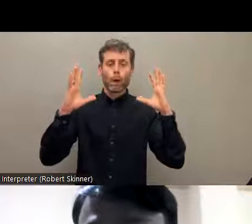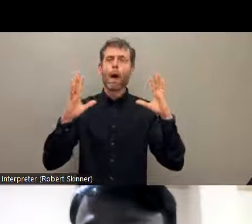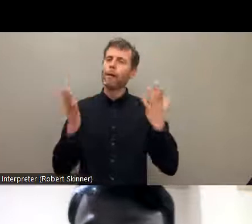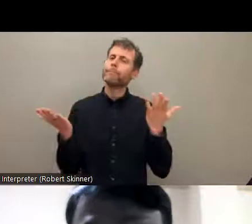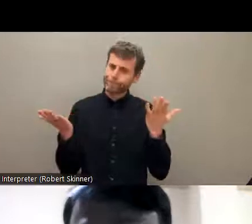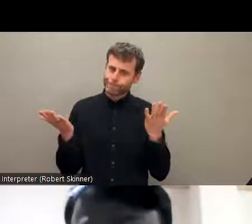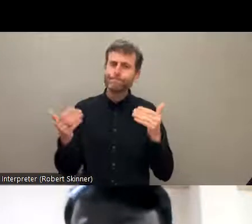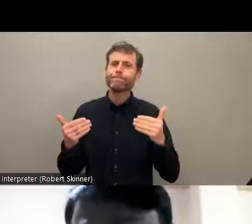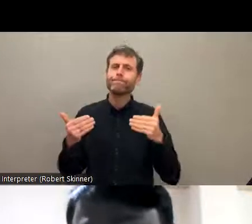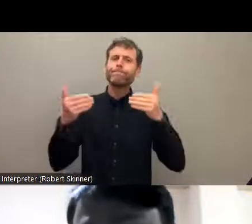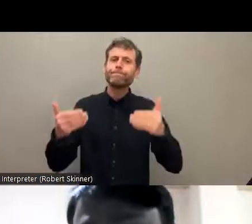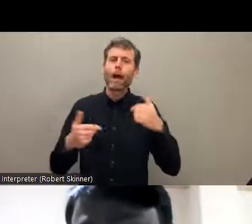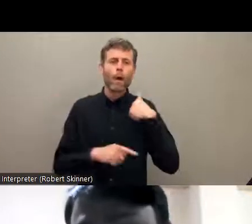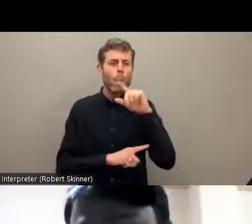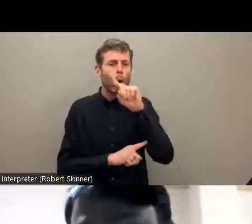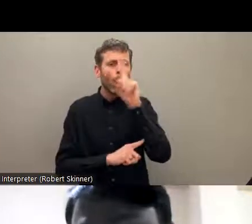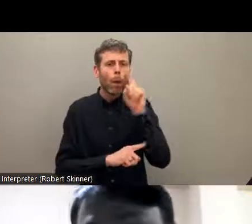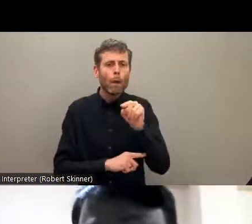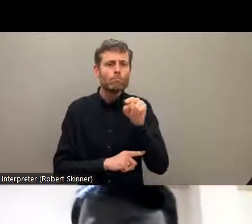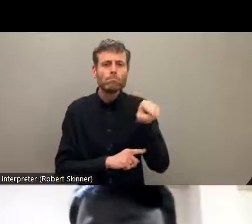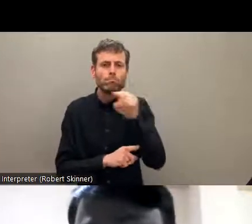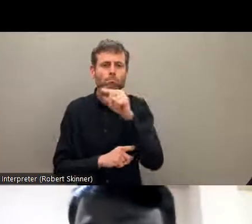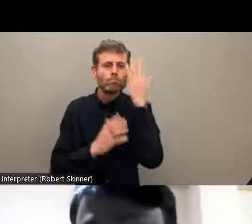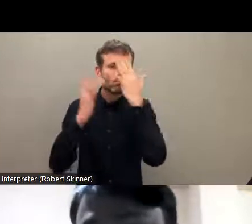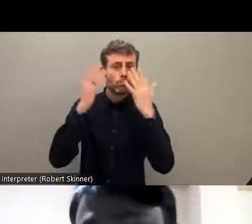be asking ourselves whether caste matters within the disability